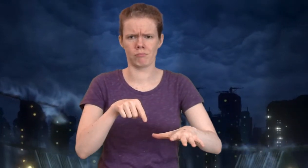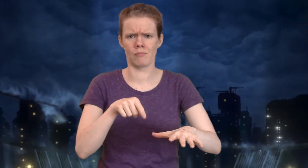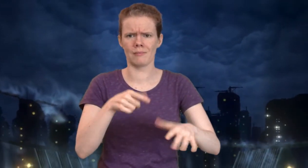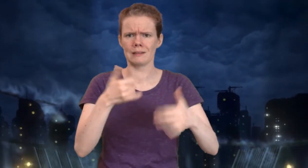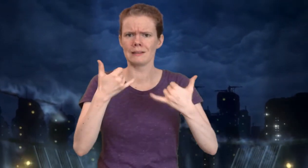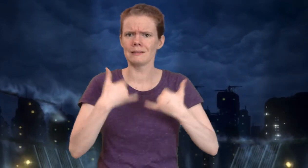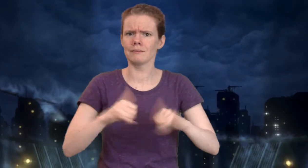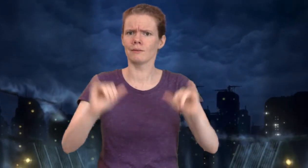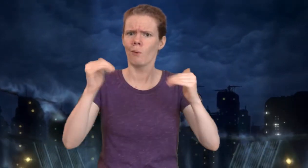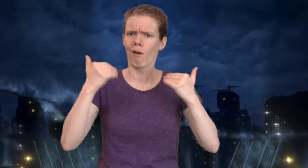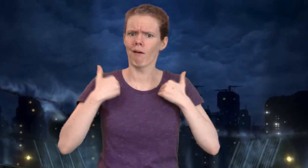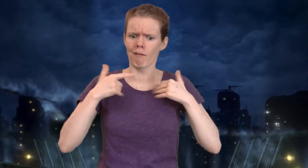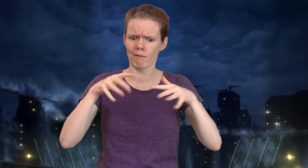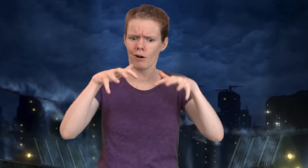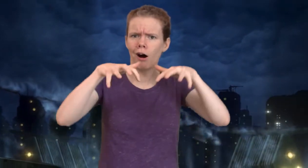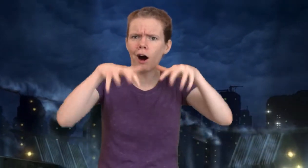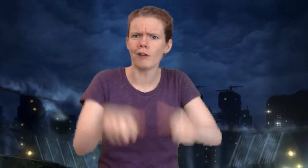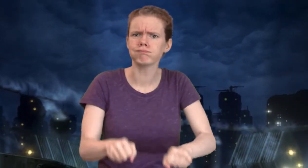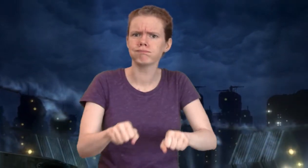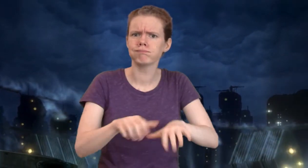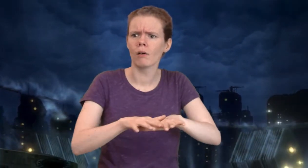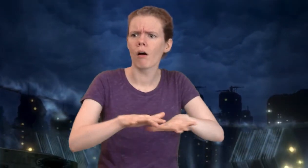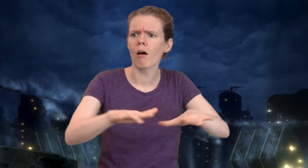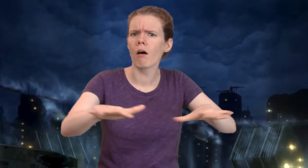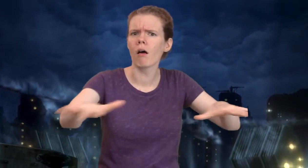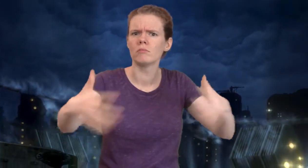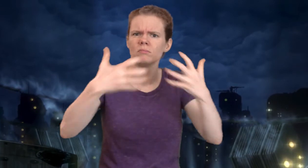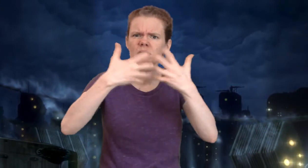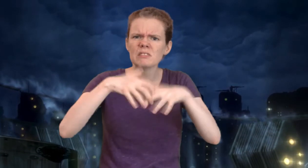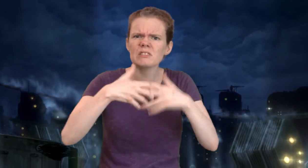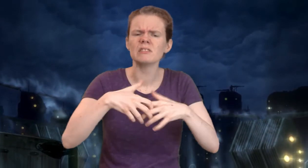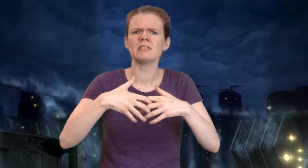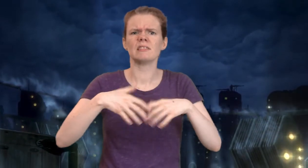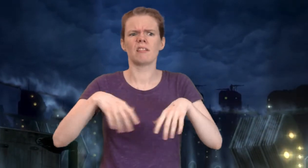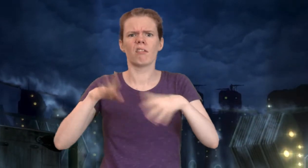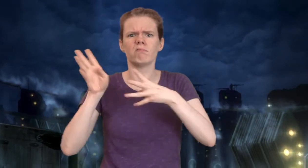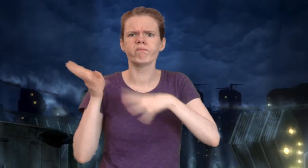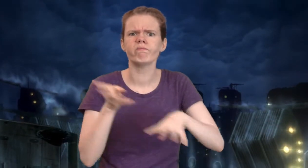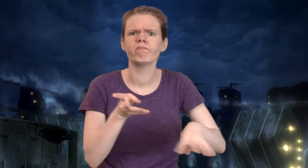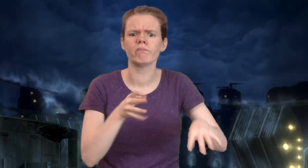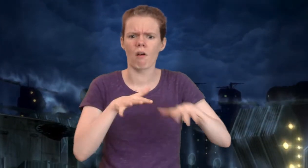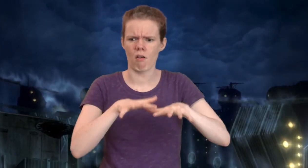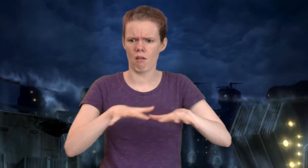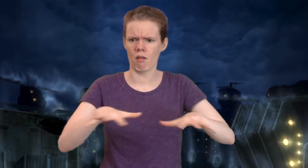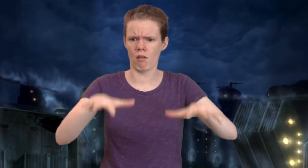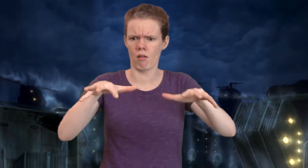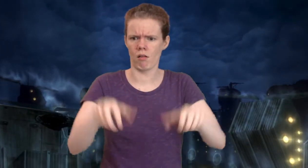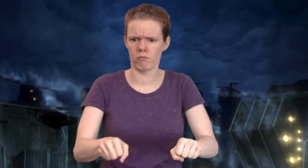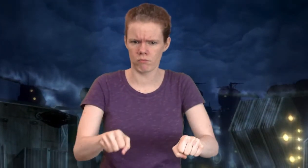we would still see a land covered with systemic indoctrination and oppression.